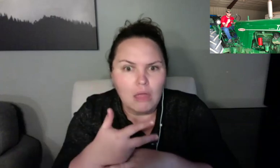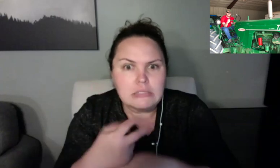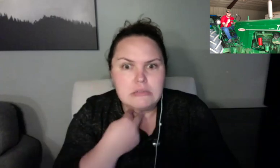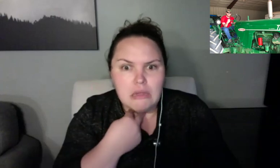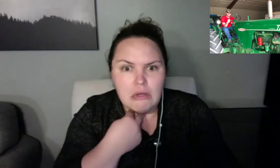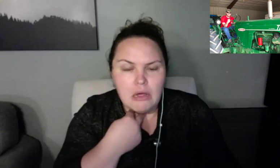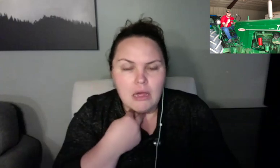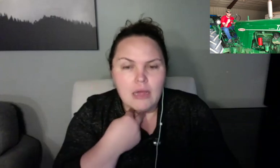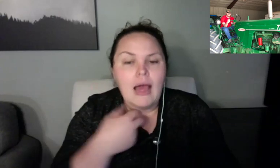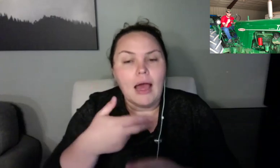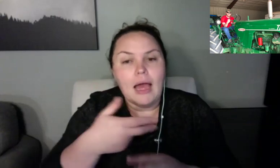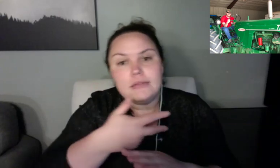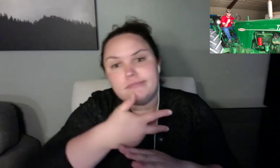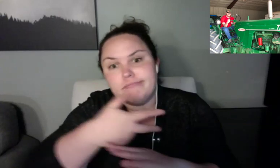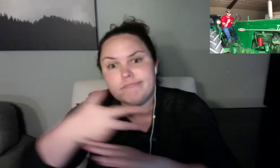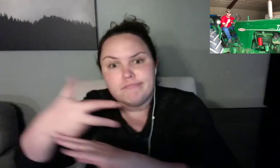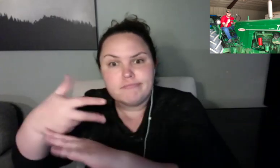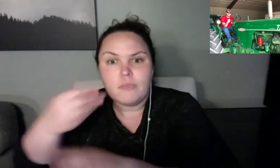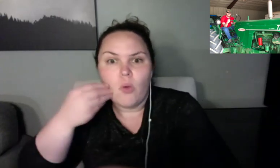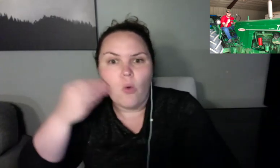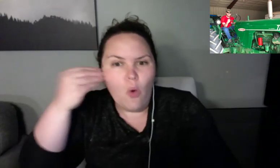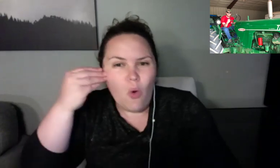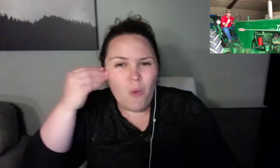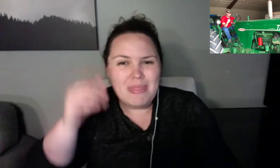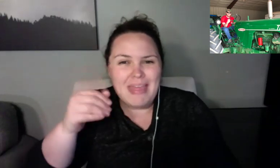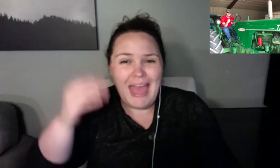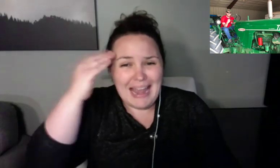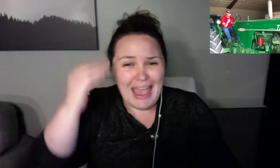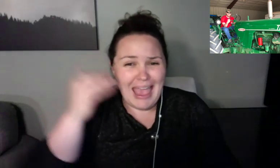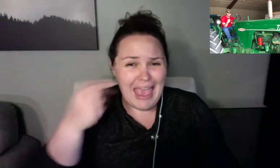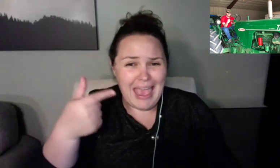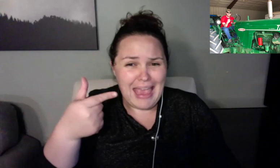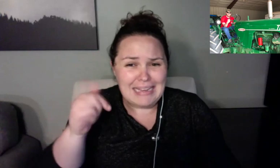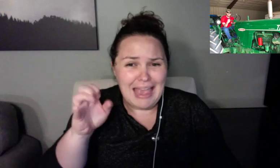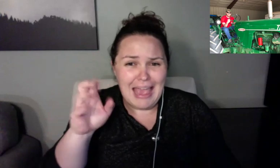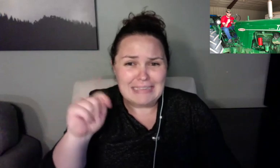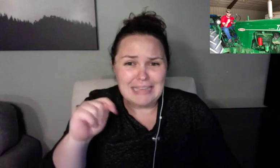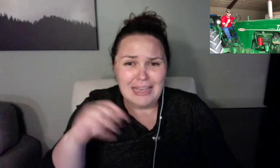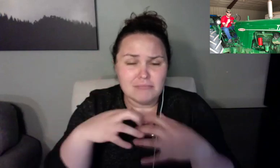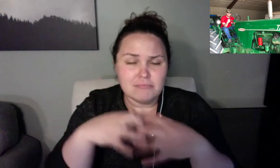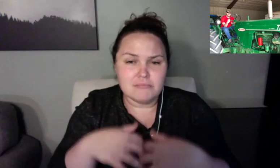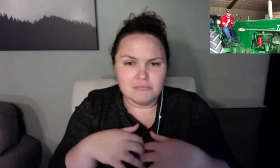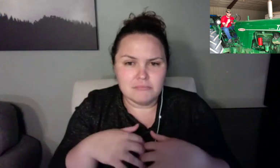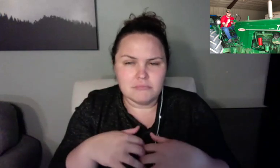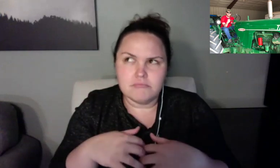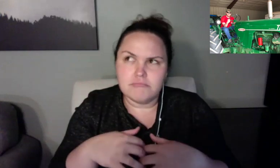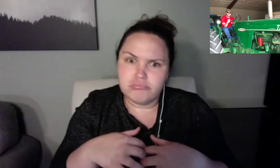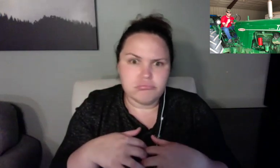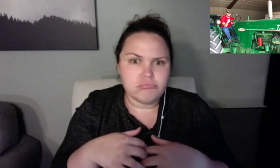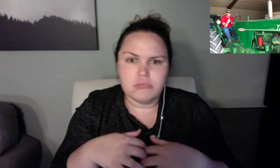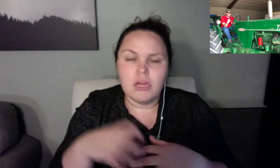I'm pretty good at it. And then they won't be quite as hard on you.